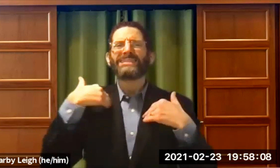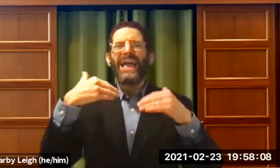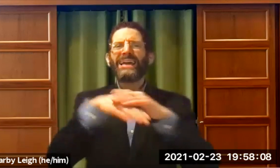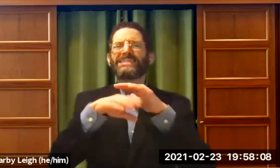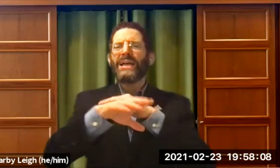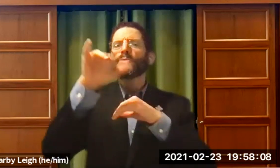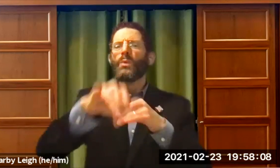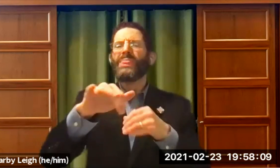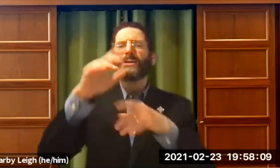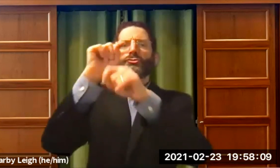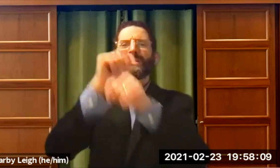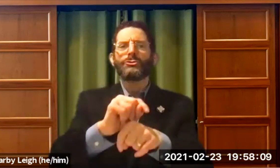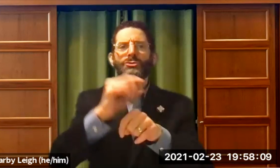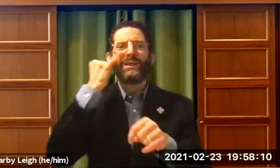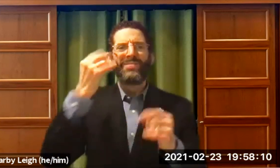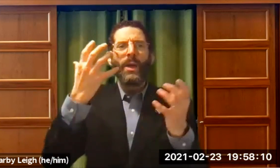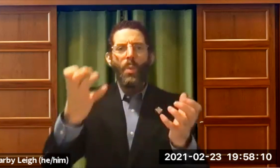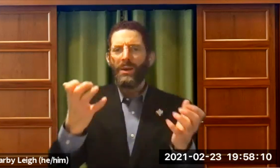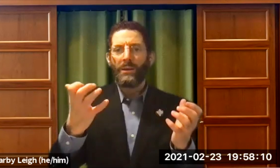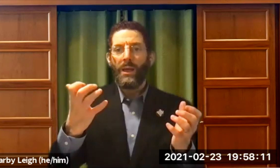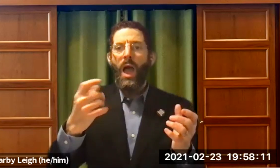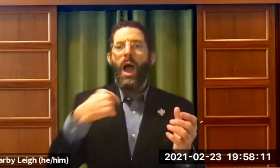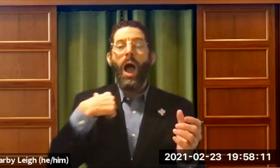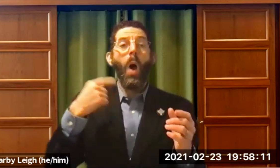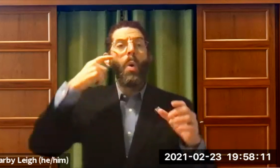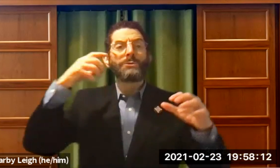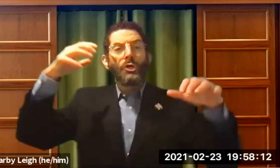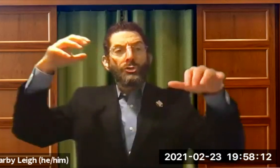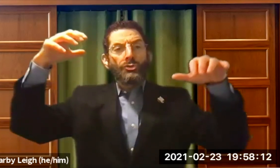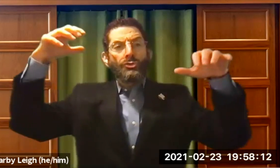make sure that everyone has access to the traditions that they want